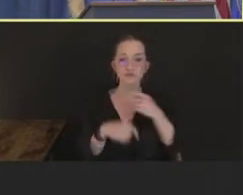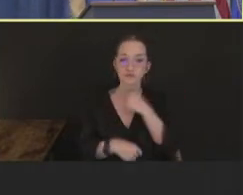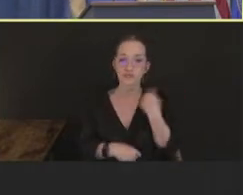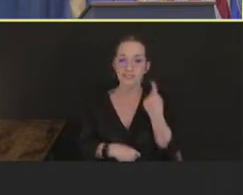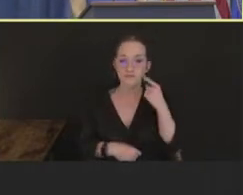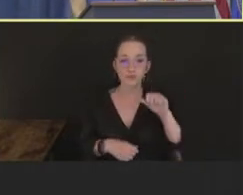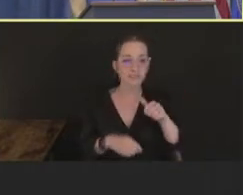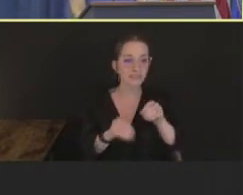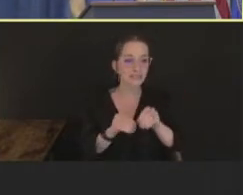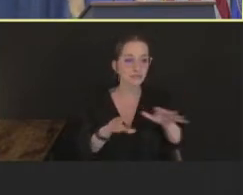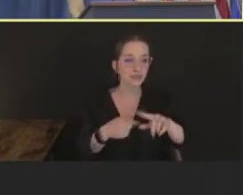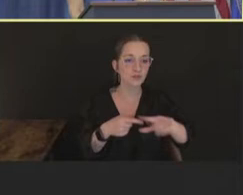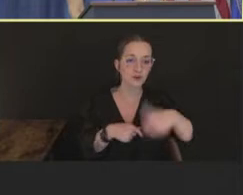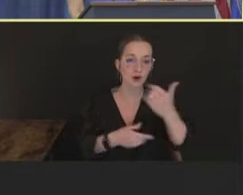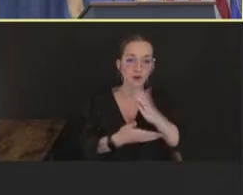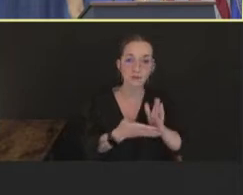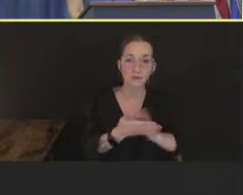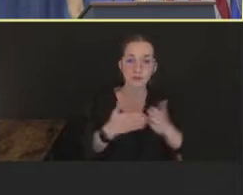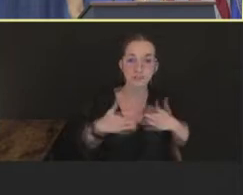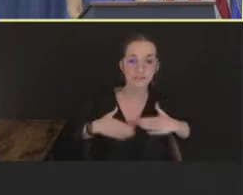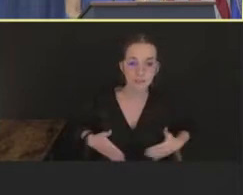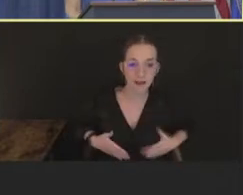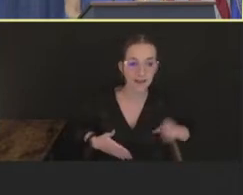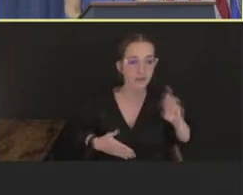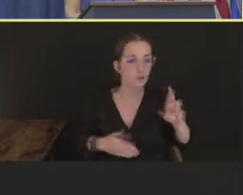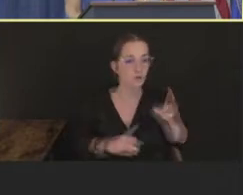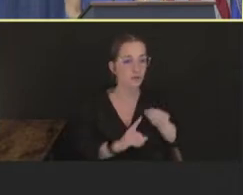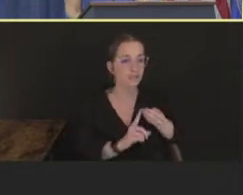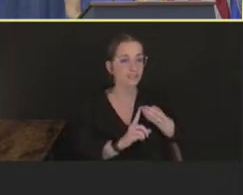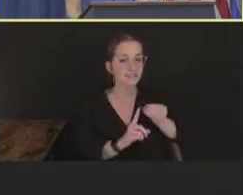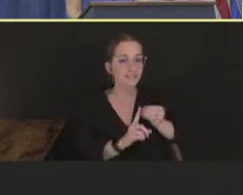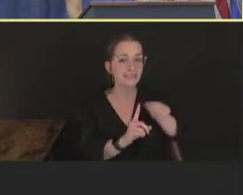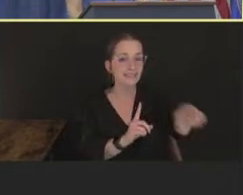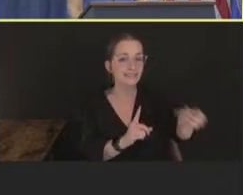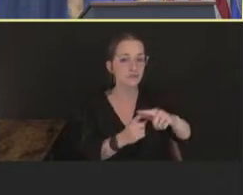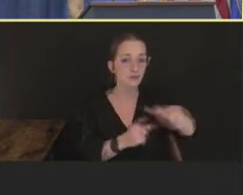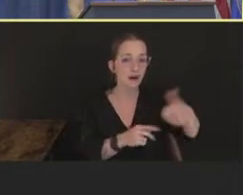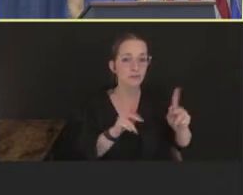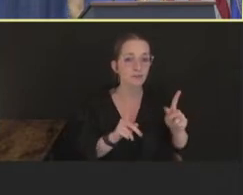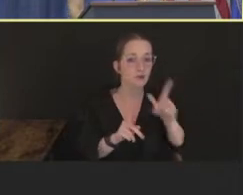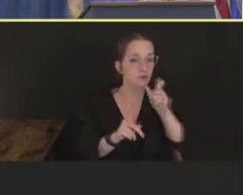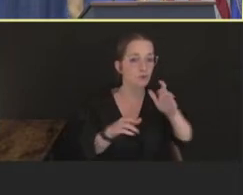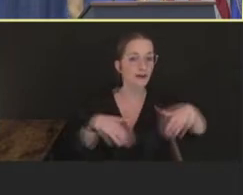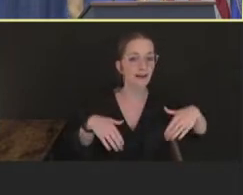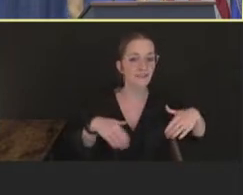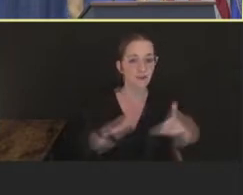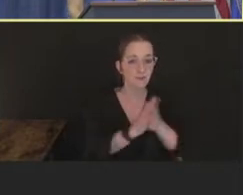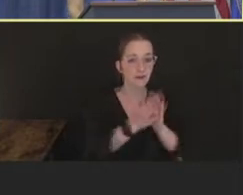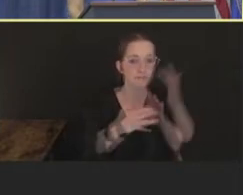vaccinated to someone who is unvaccinated. To note, again, it's a two dose vaccine,